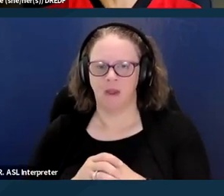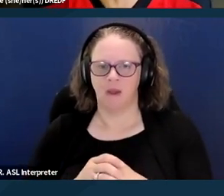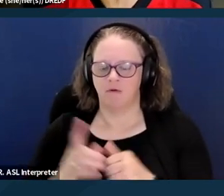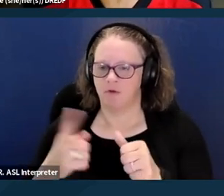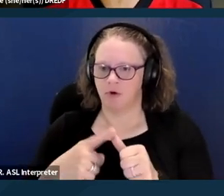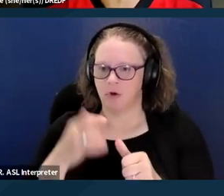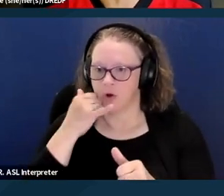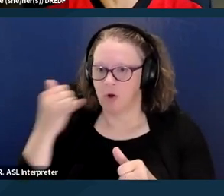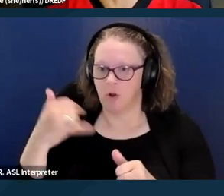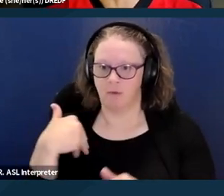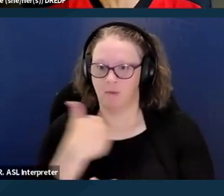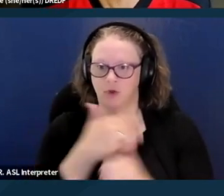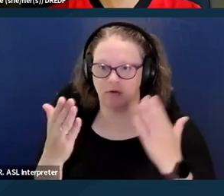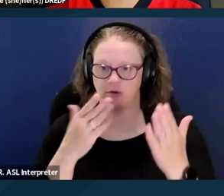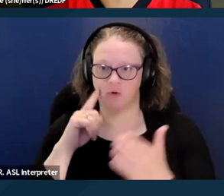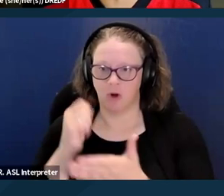member services for help in being persistent,